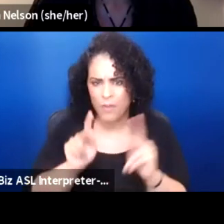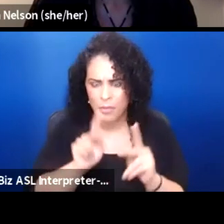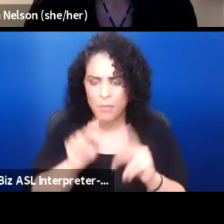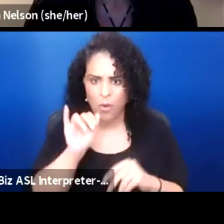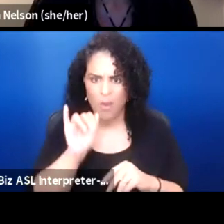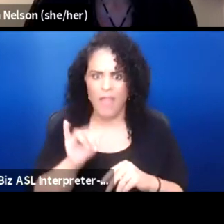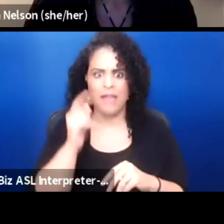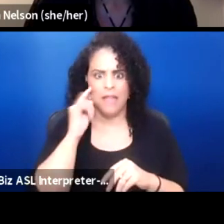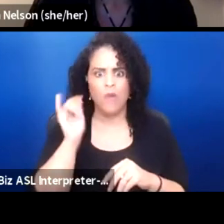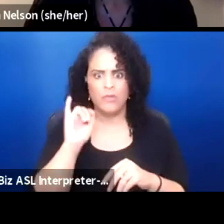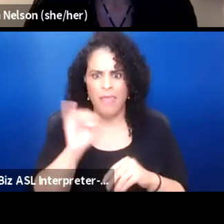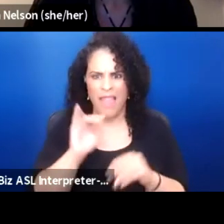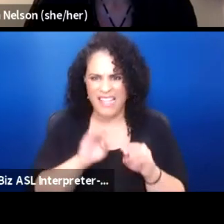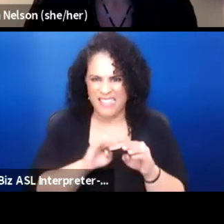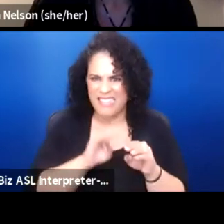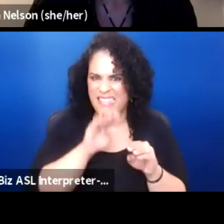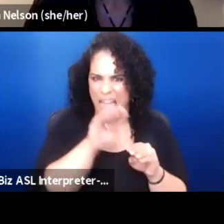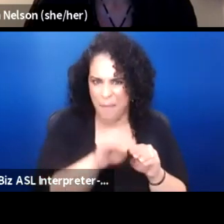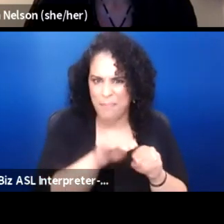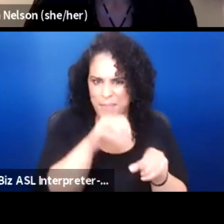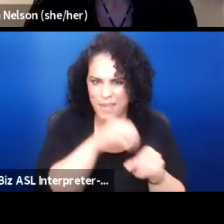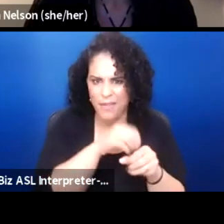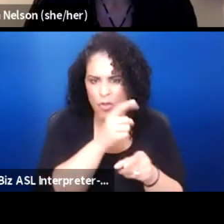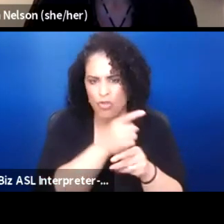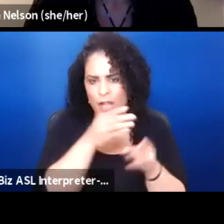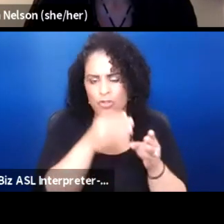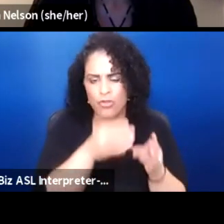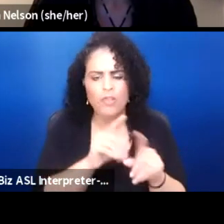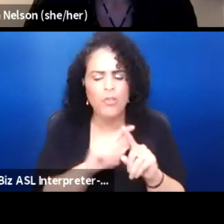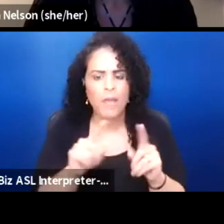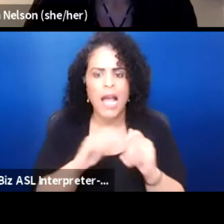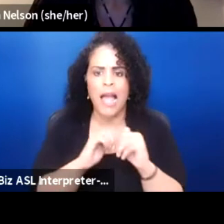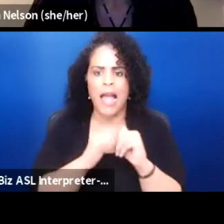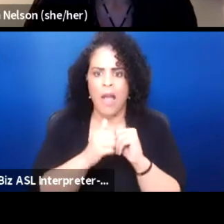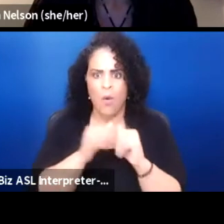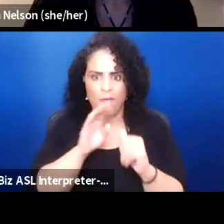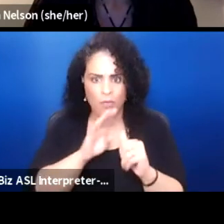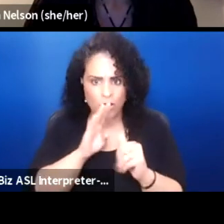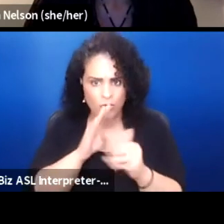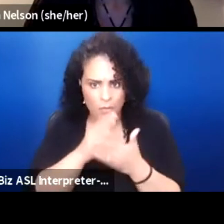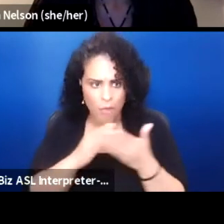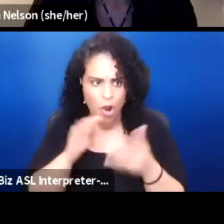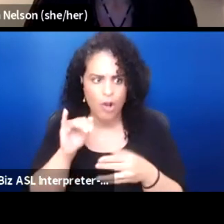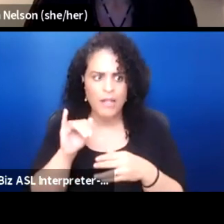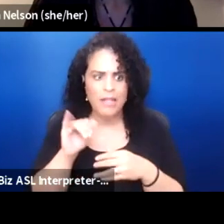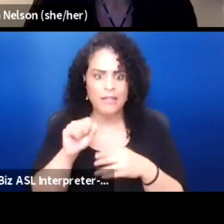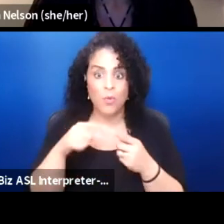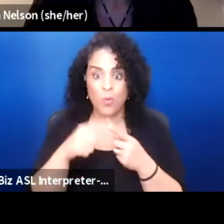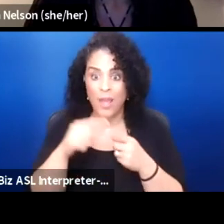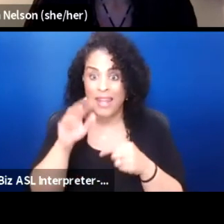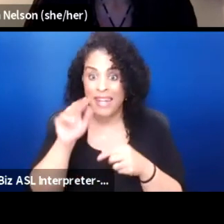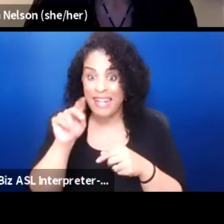This panel sounds like a step in that direction. But how, again, the frustrating part is when native people put forward ideas